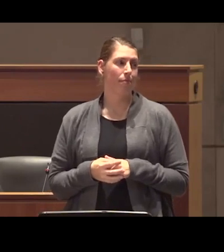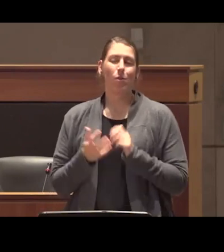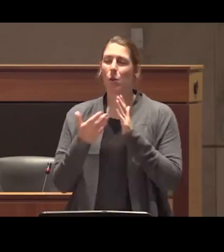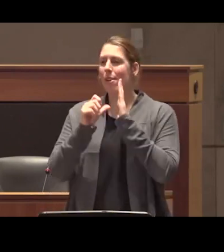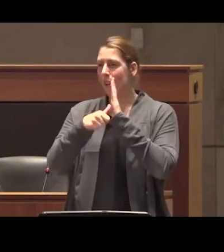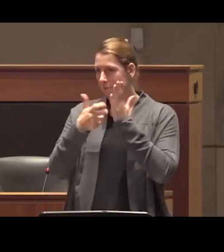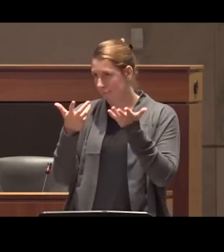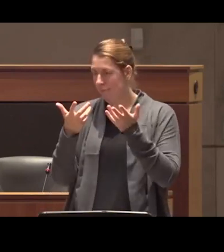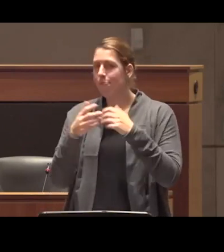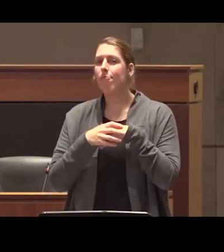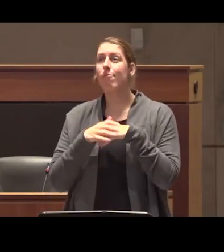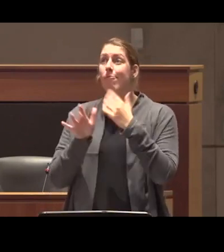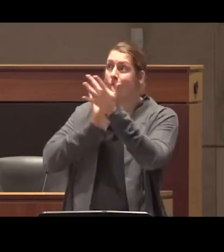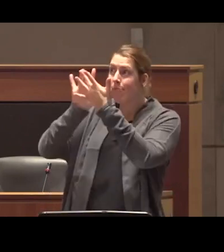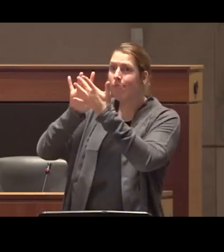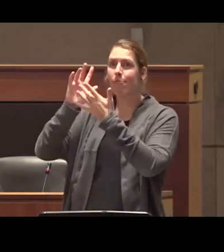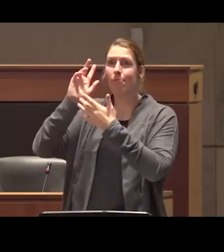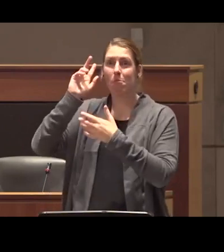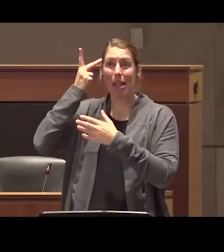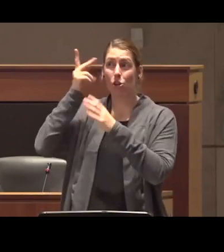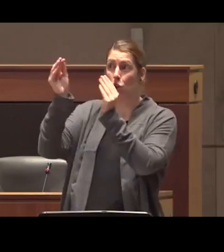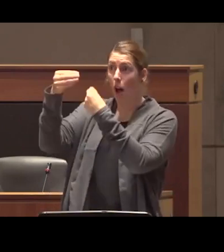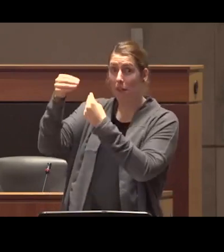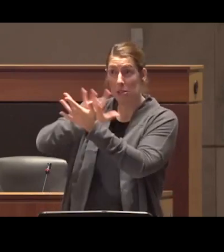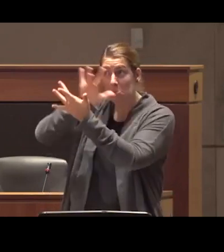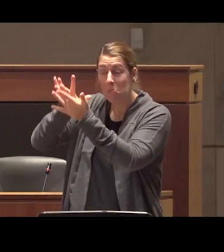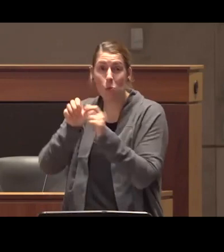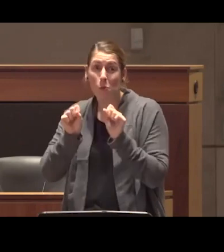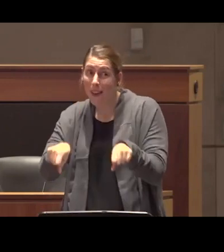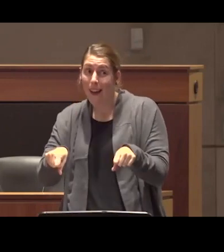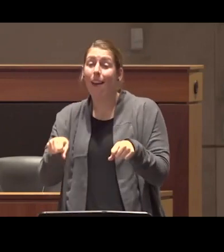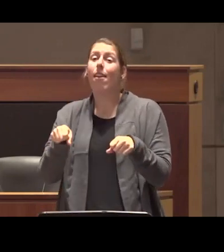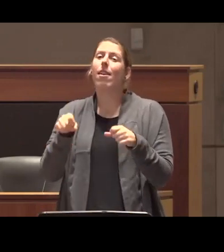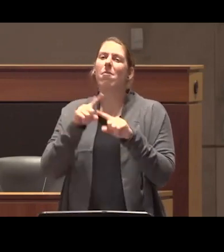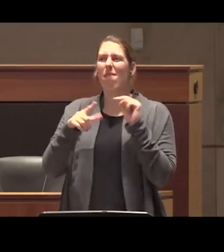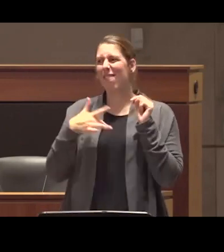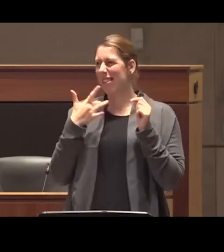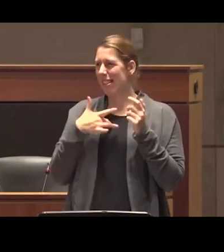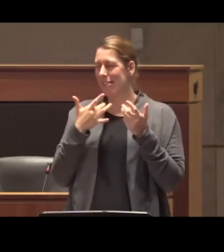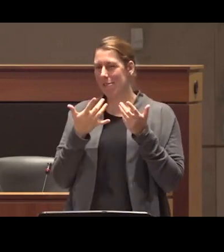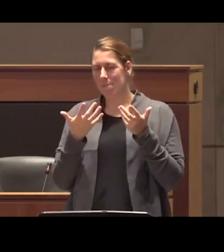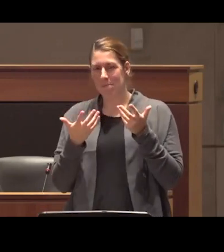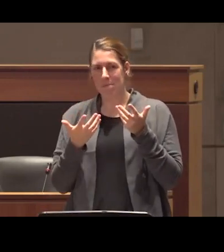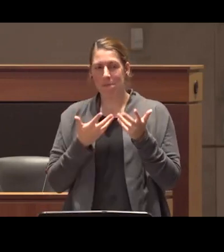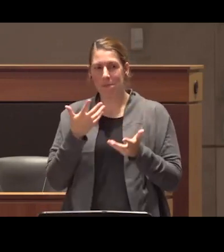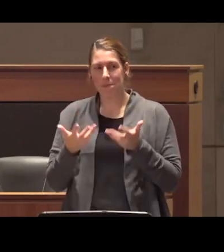contacting political offices is one thing to do but I think over time all of our work needs to